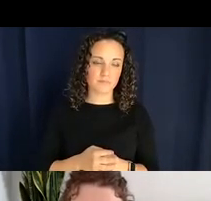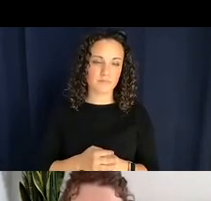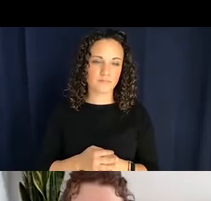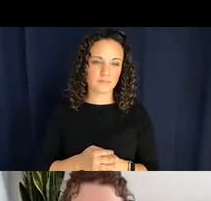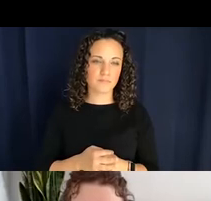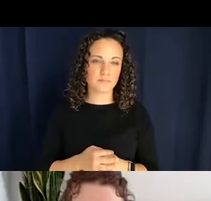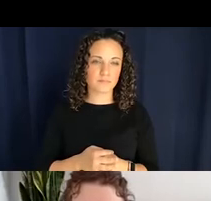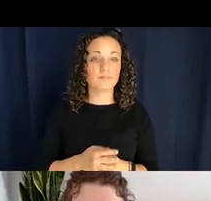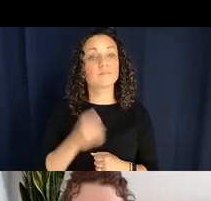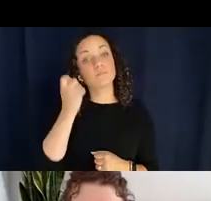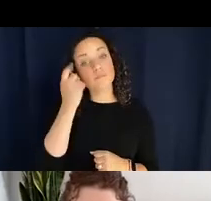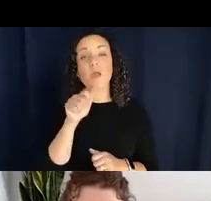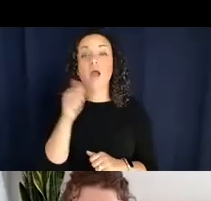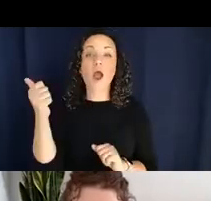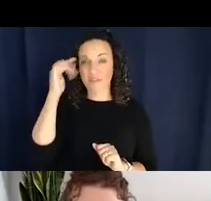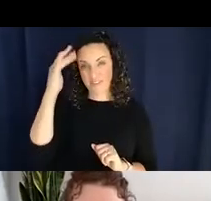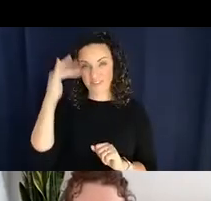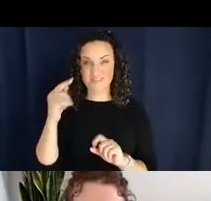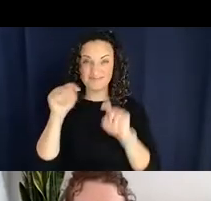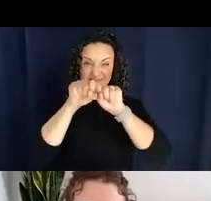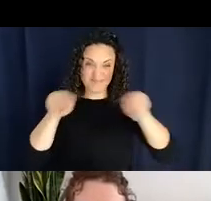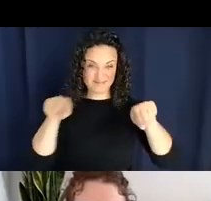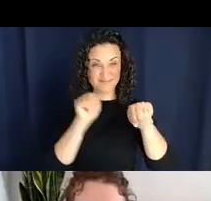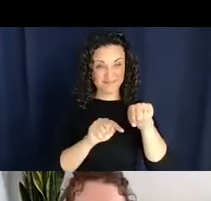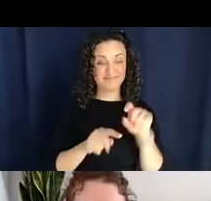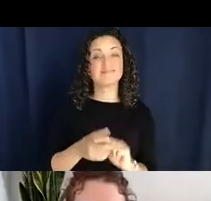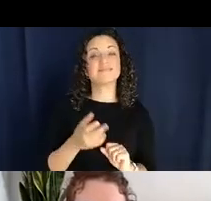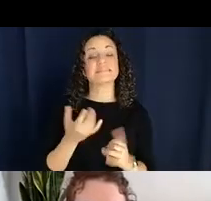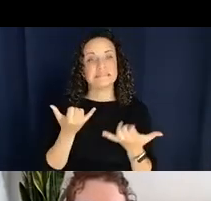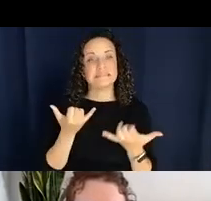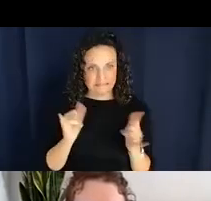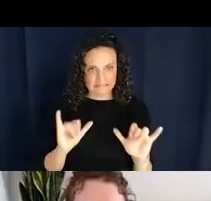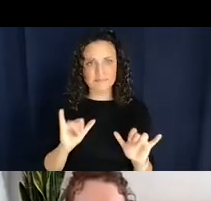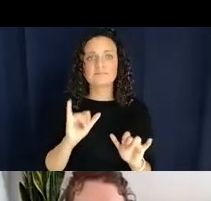non-root classifier but that it’s actually a type of noun incorporation and this is something